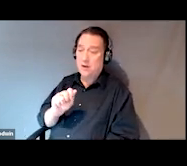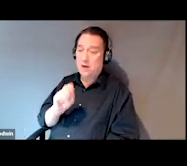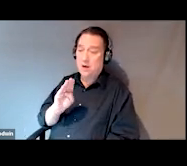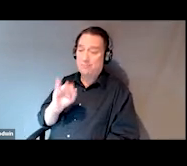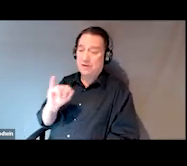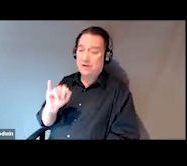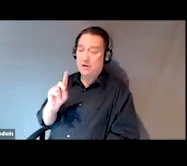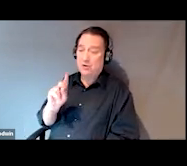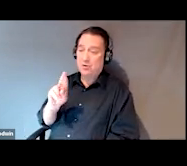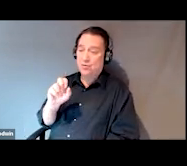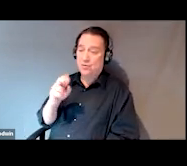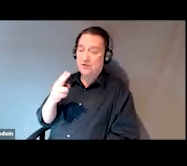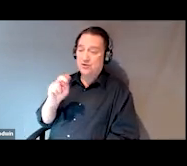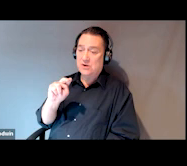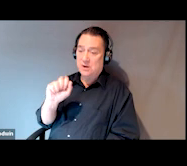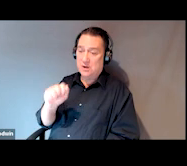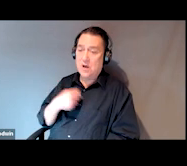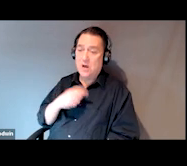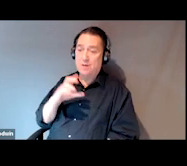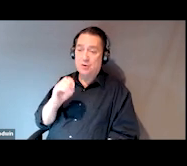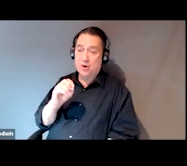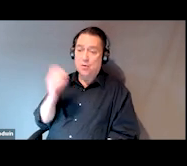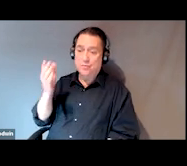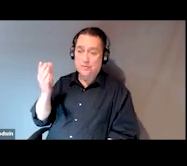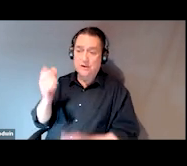and I'll be co-presenting with Traci today.